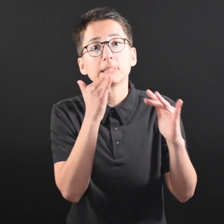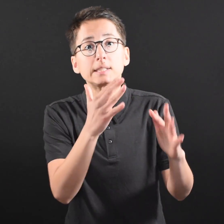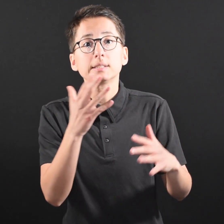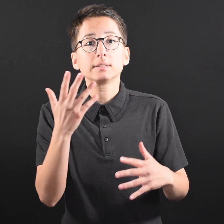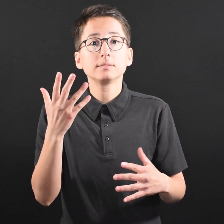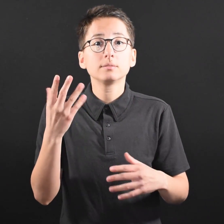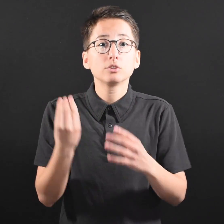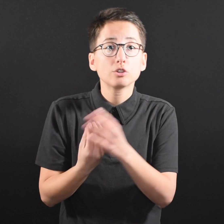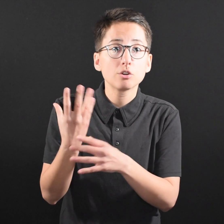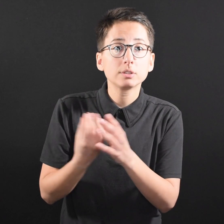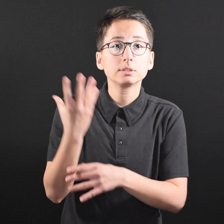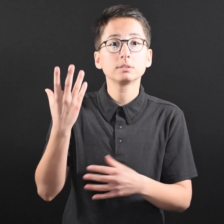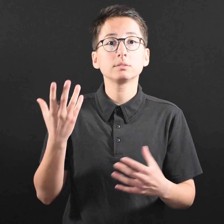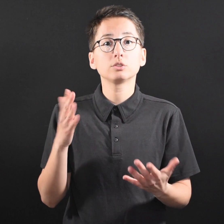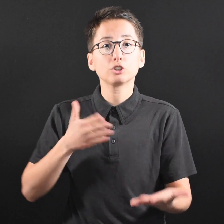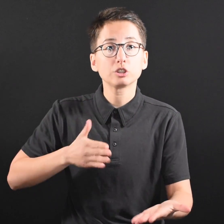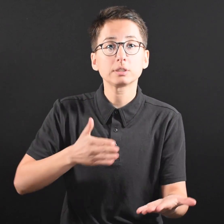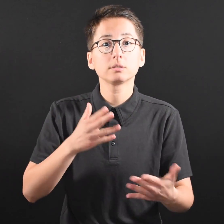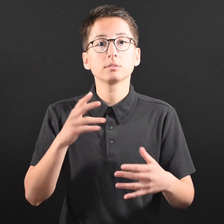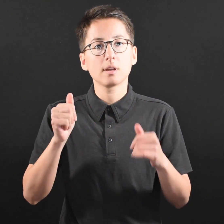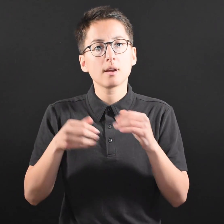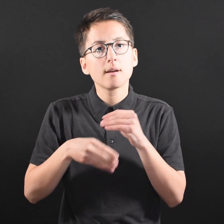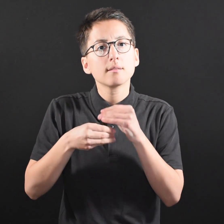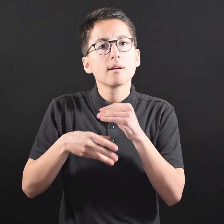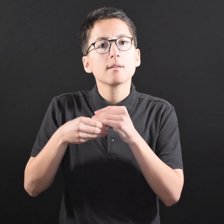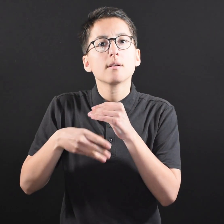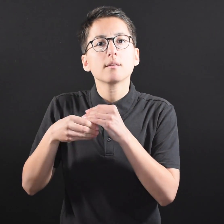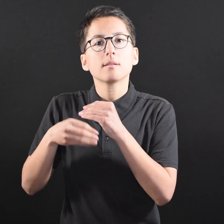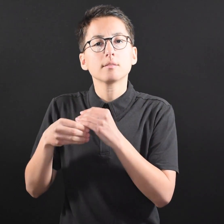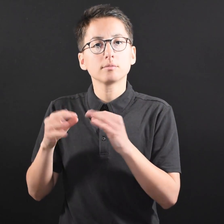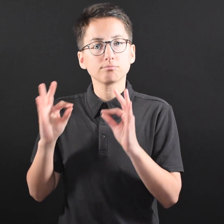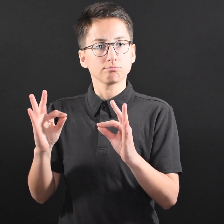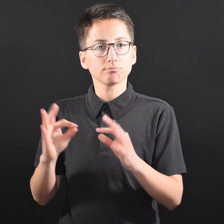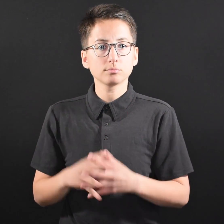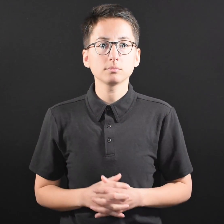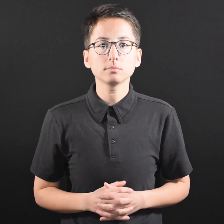and cooking add up. ●